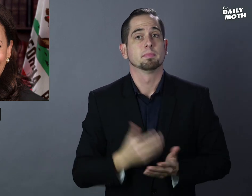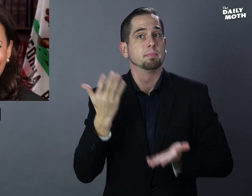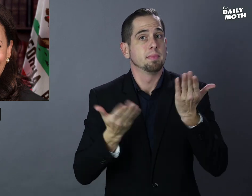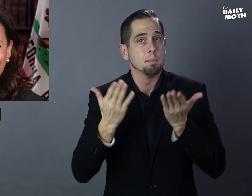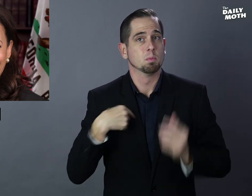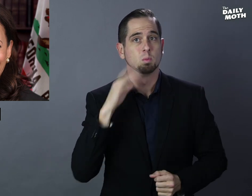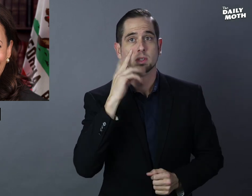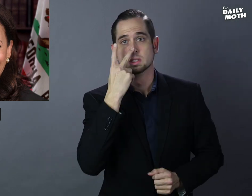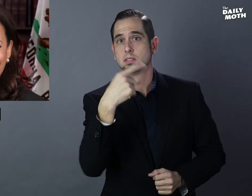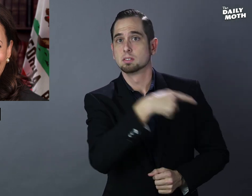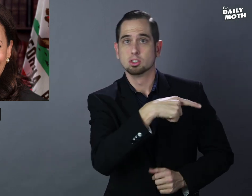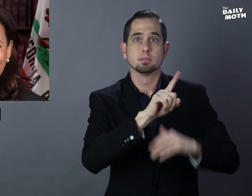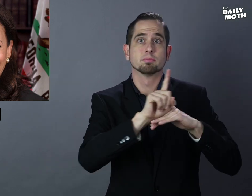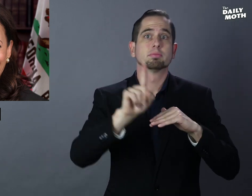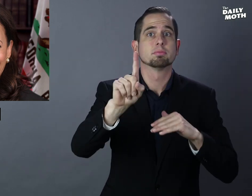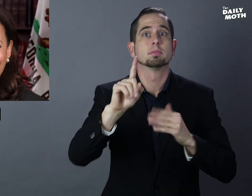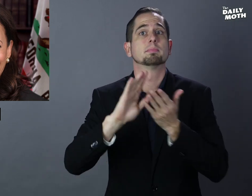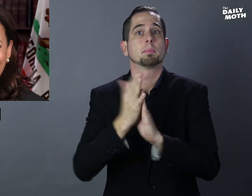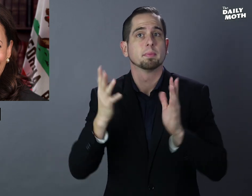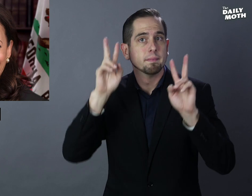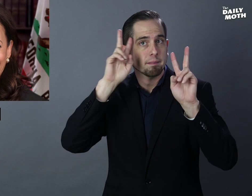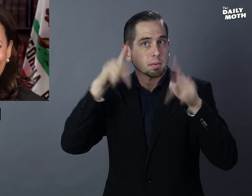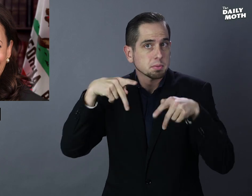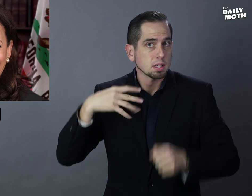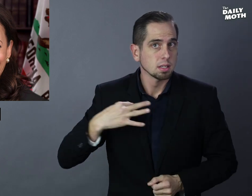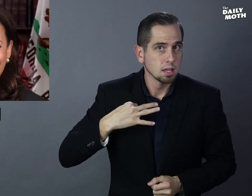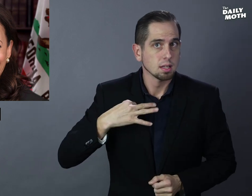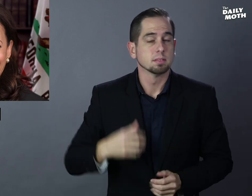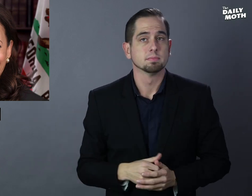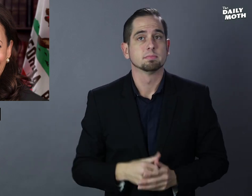Perhaps we will see her emerge as a vice president candidate.